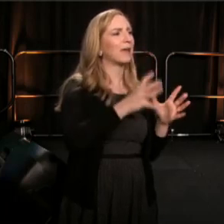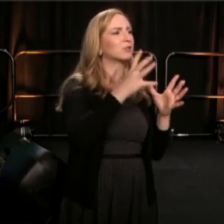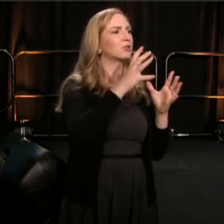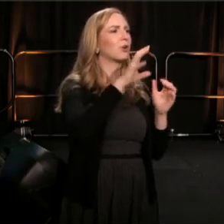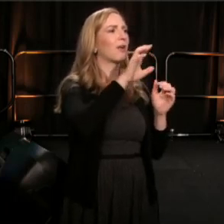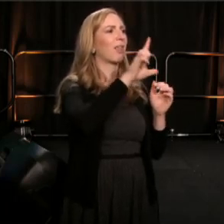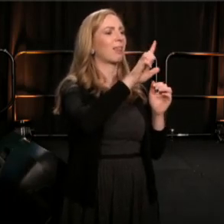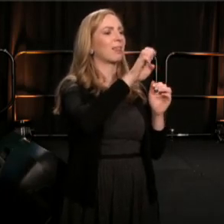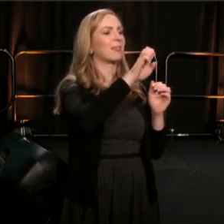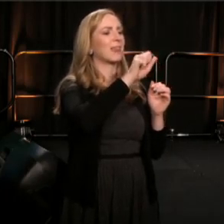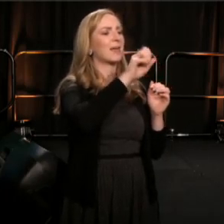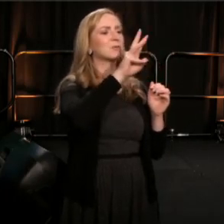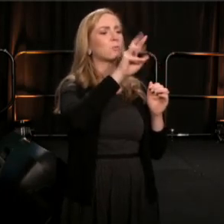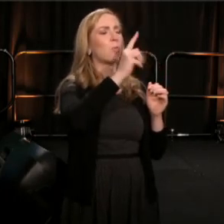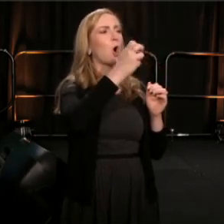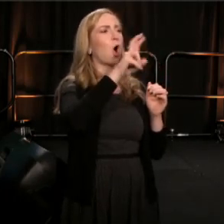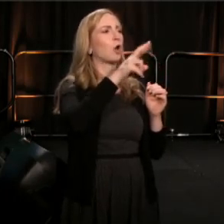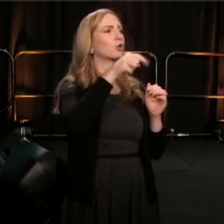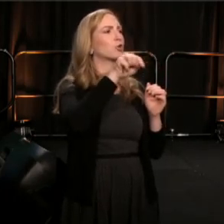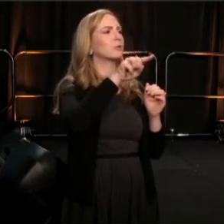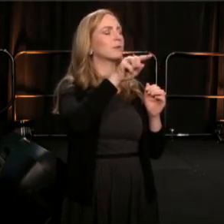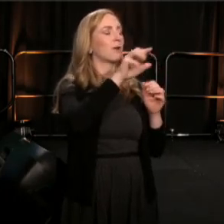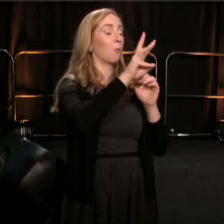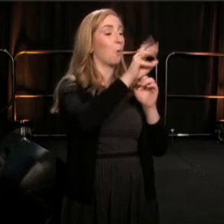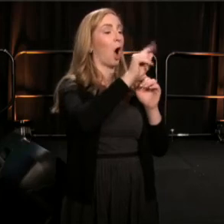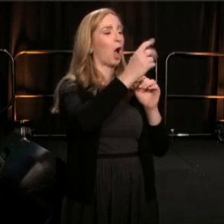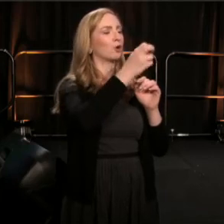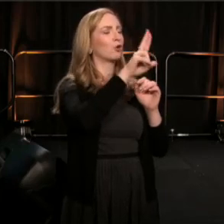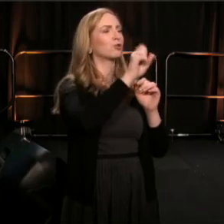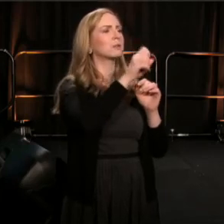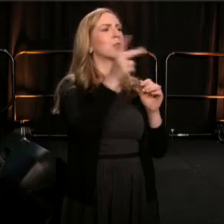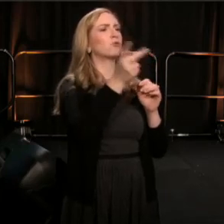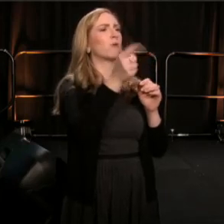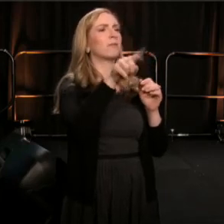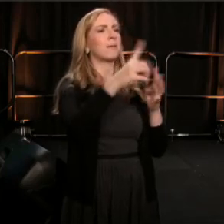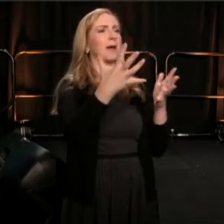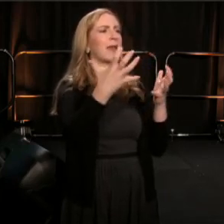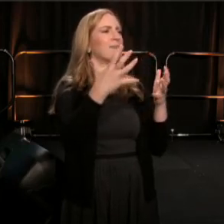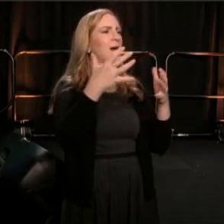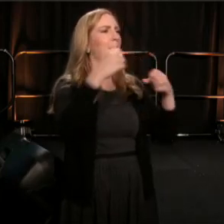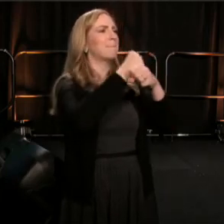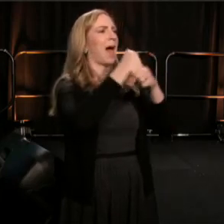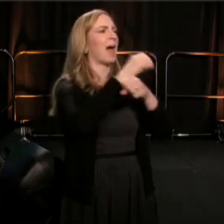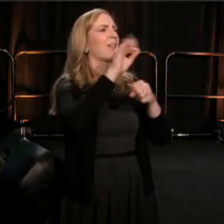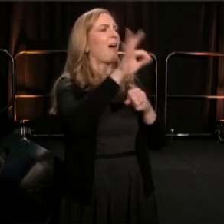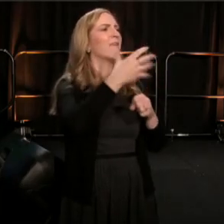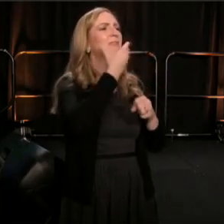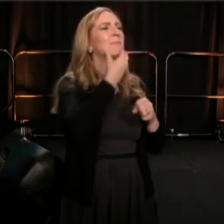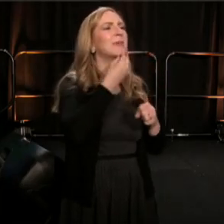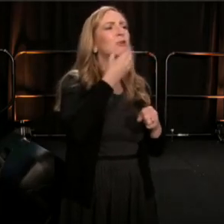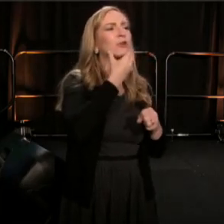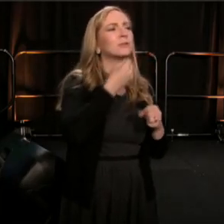If you know Kevin and you know Les, that will make sense to you. But Kevin, for everything you've given to TCG and the field,